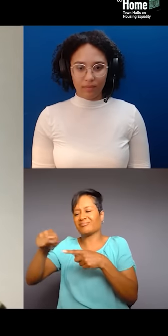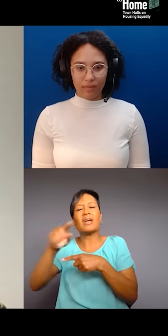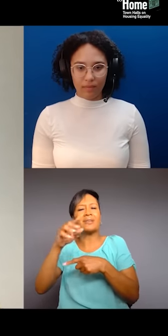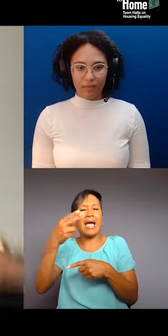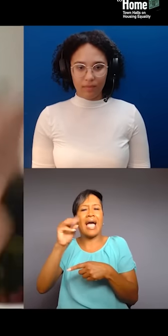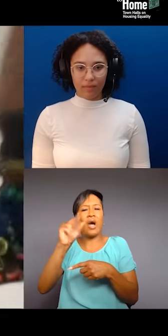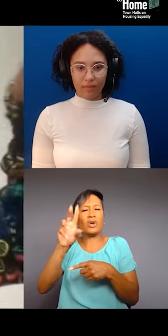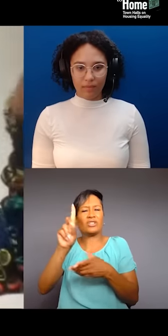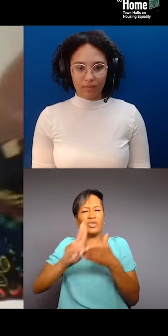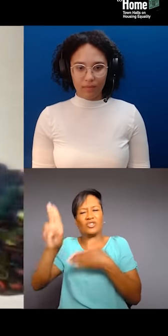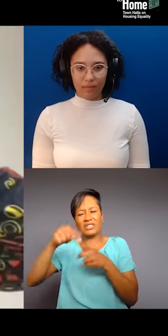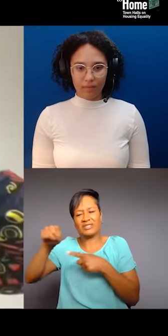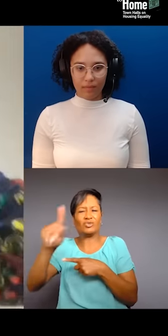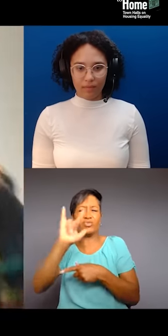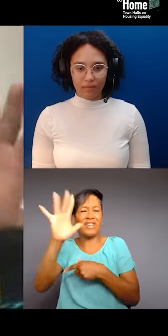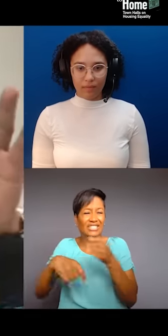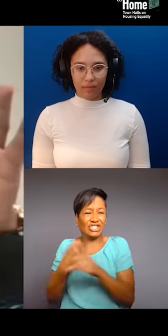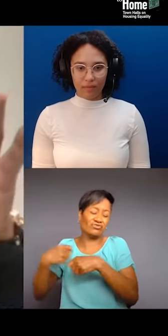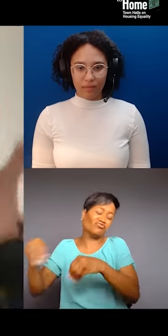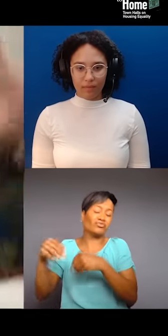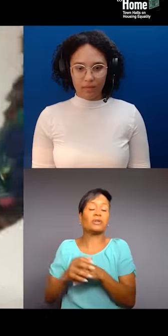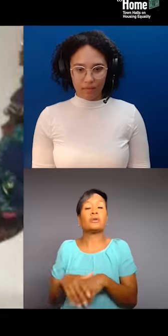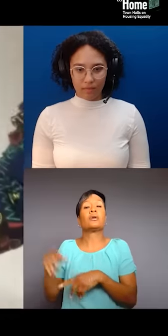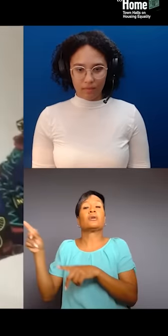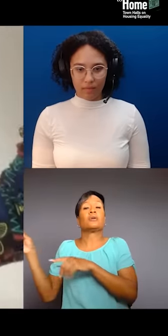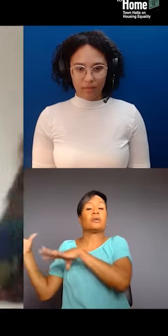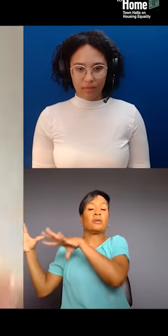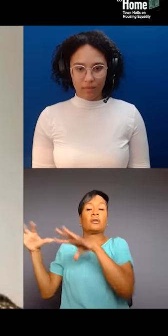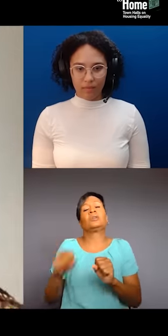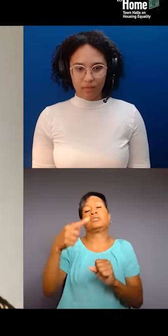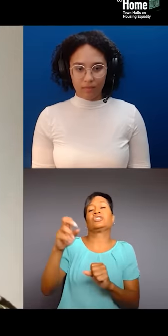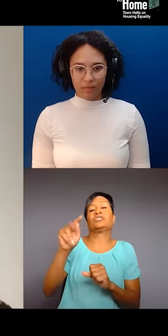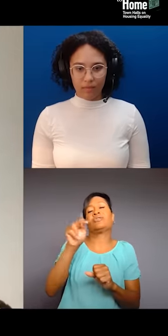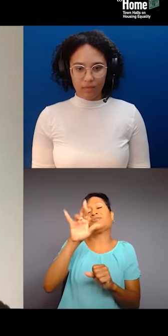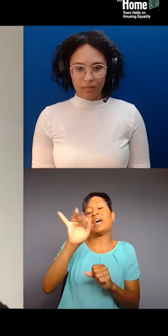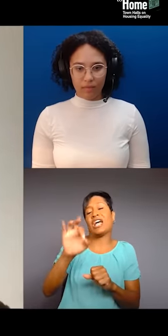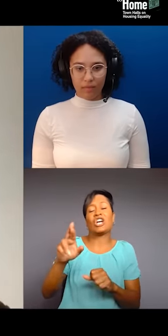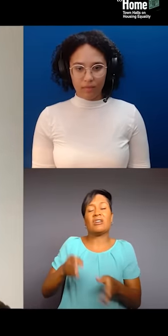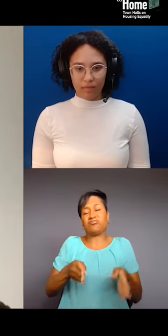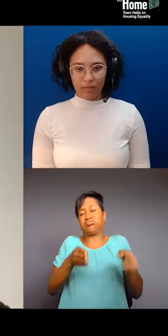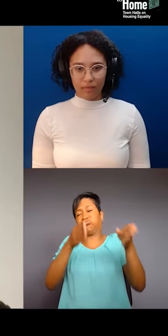Gentrifier moves in at this high rise apartment building across the street called The Shay,